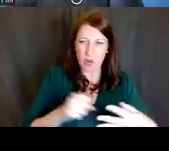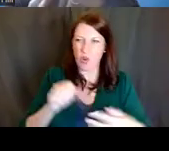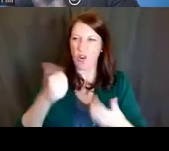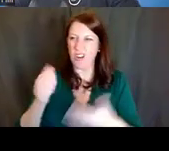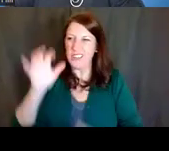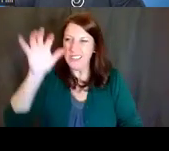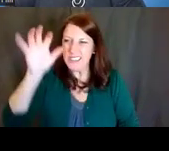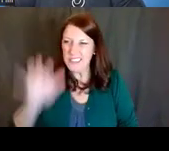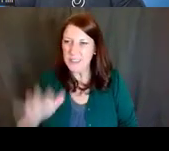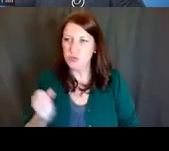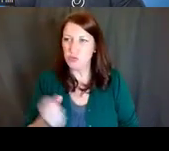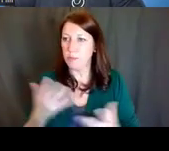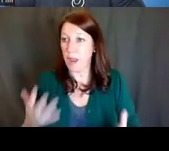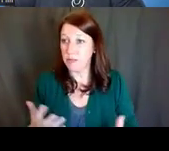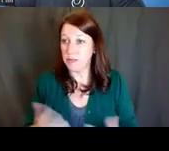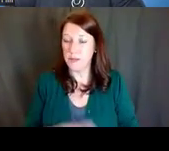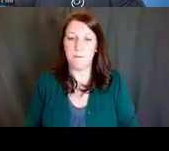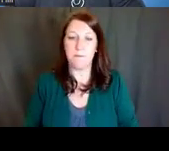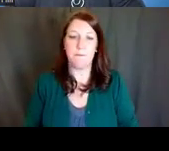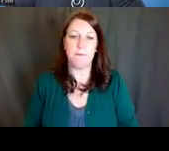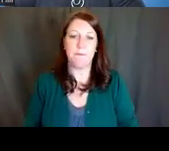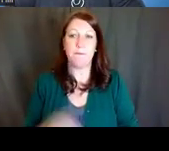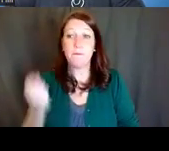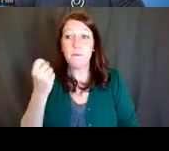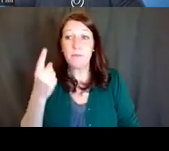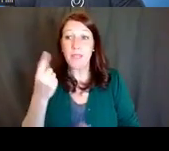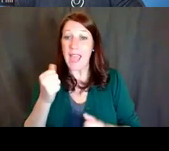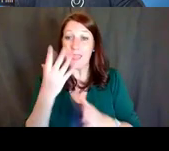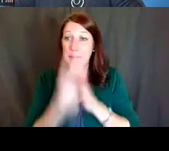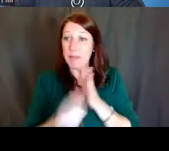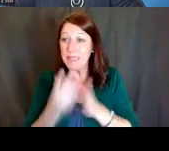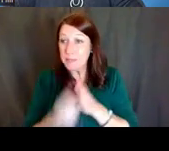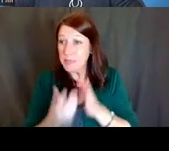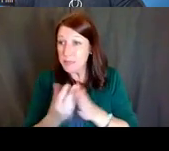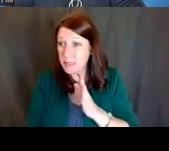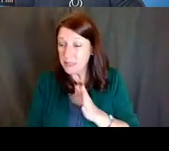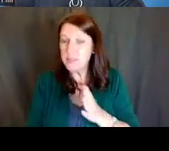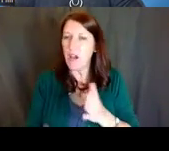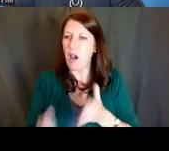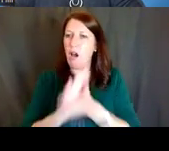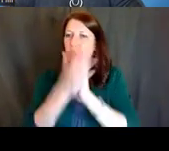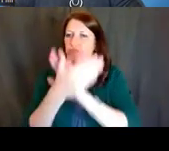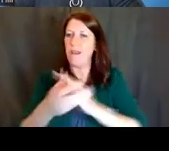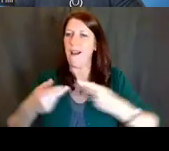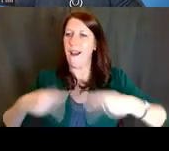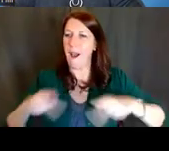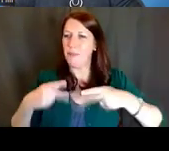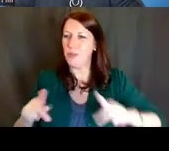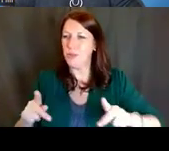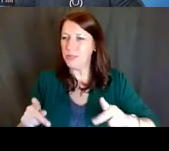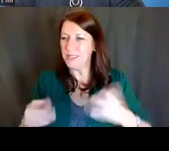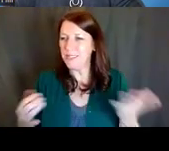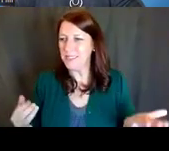Also, turn your training gaps into training opportunities; if you don't have as many publications as you might want,